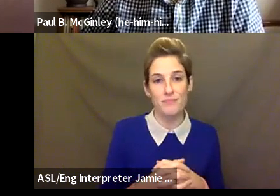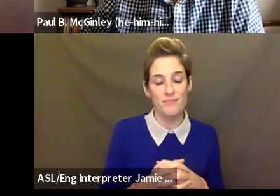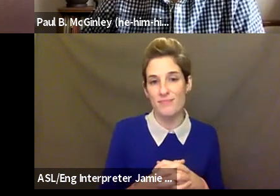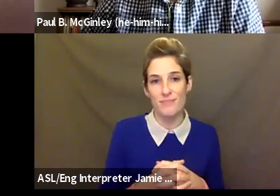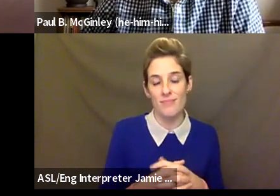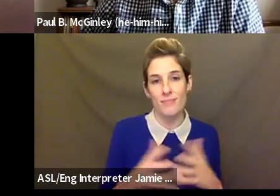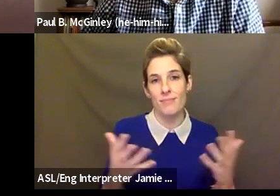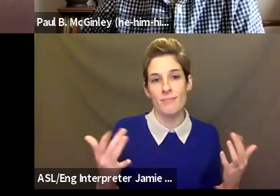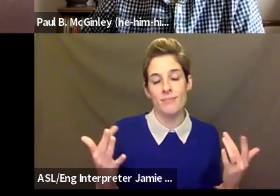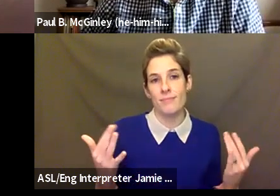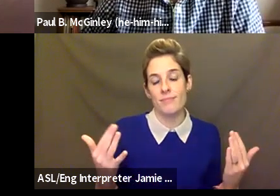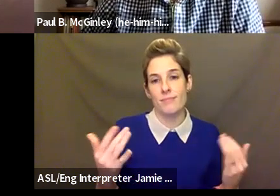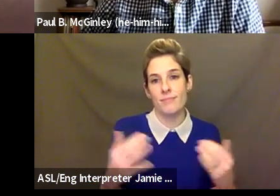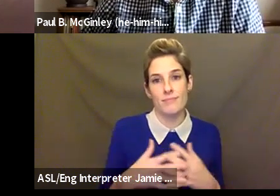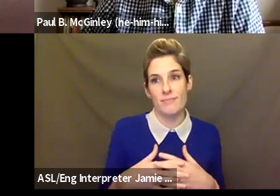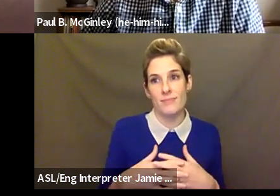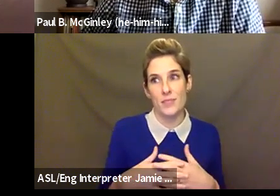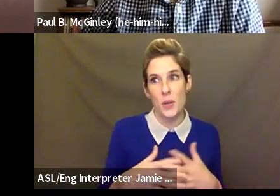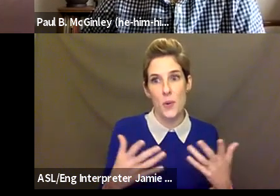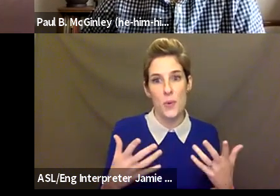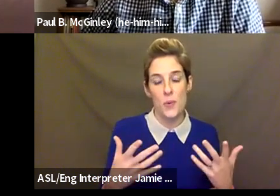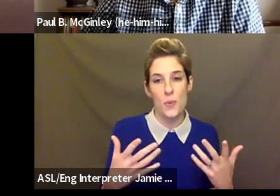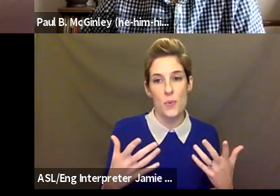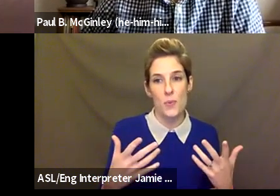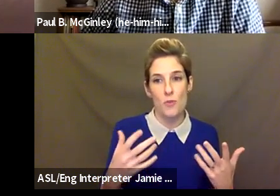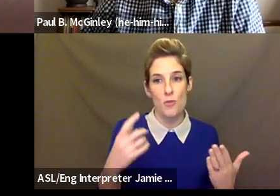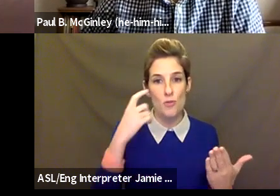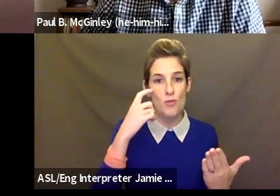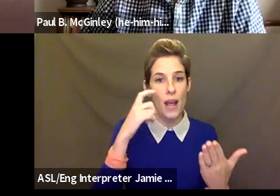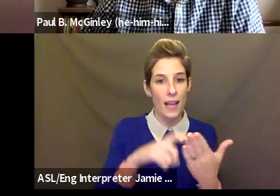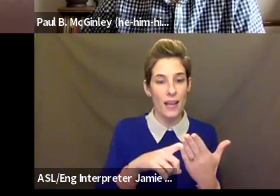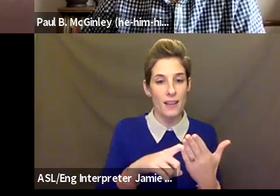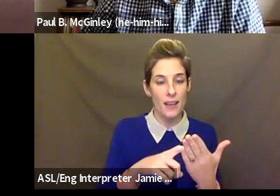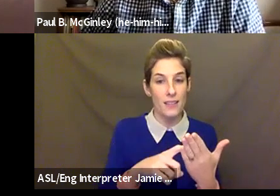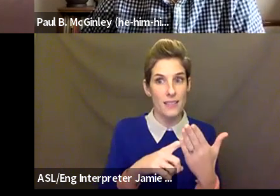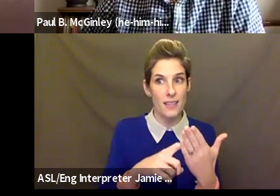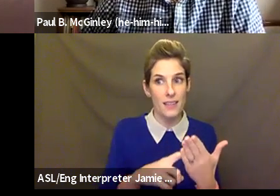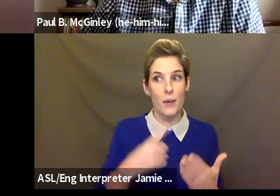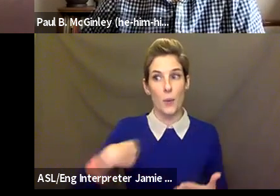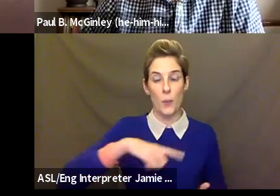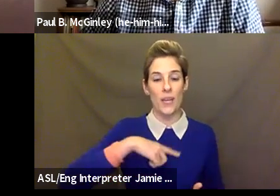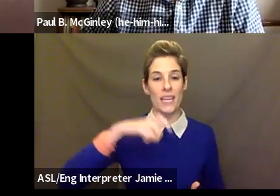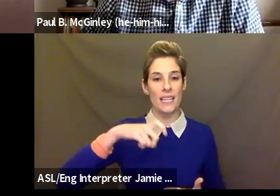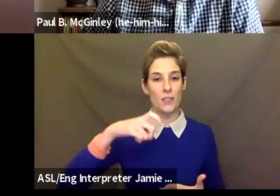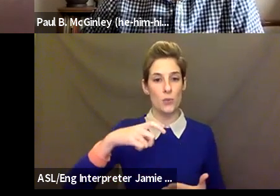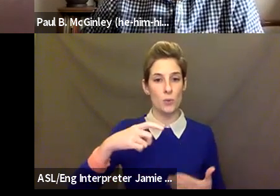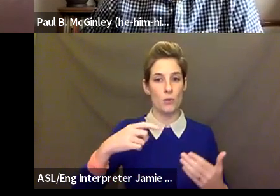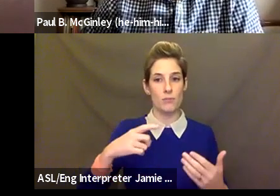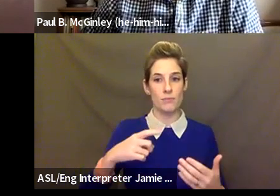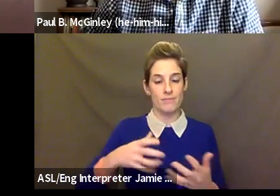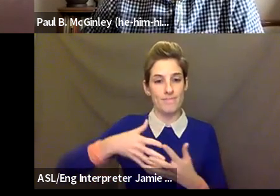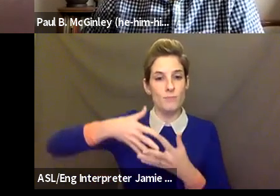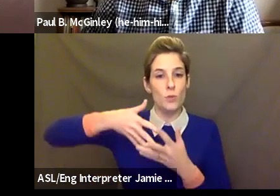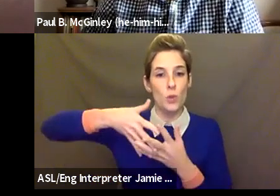just being there and being present in such a way that